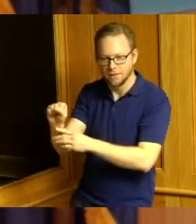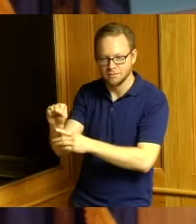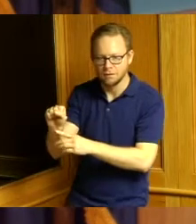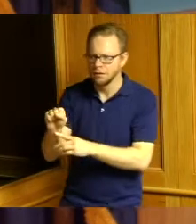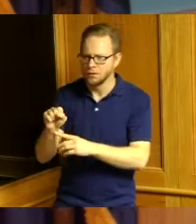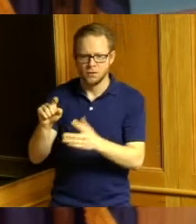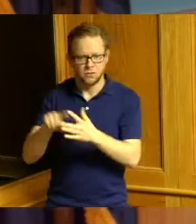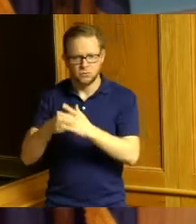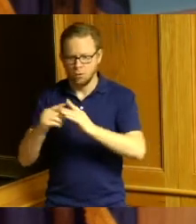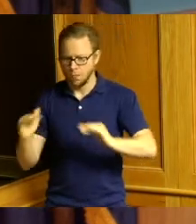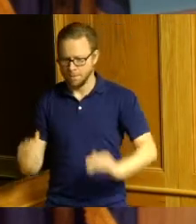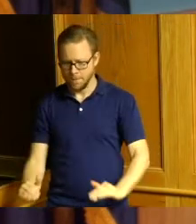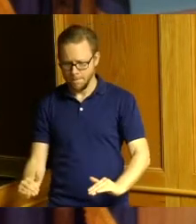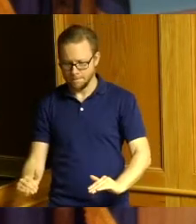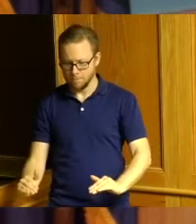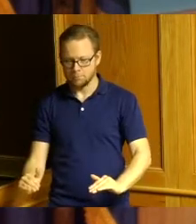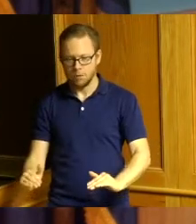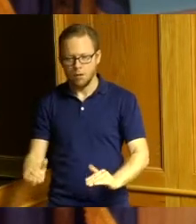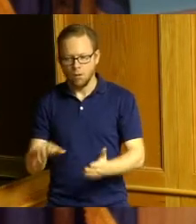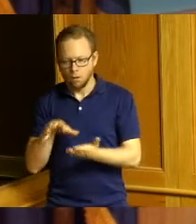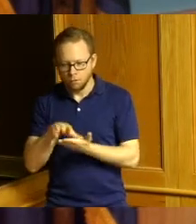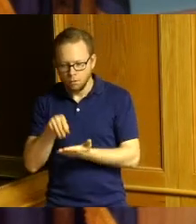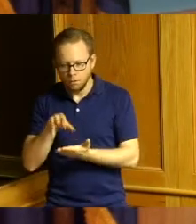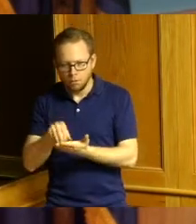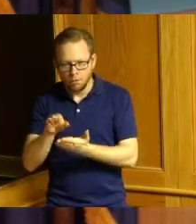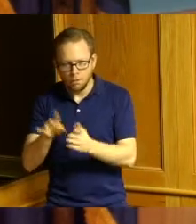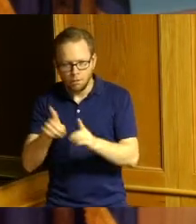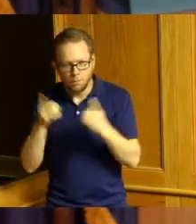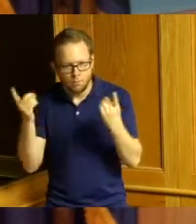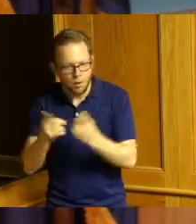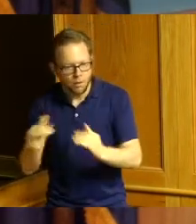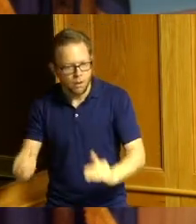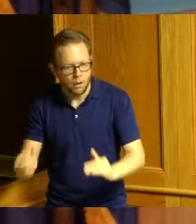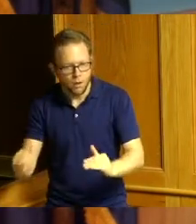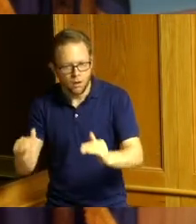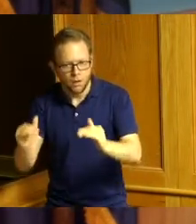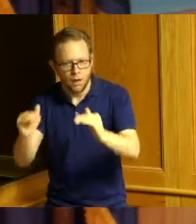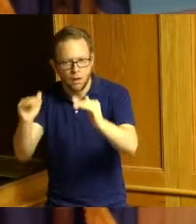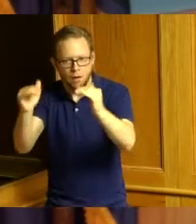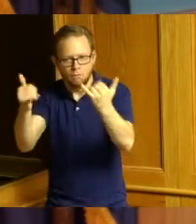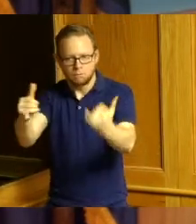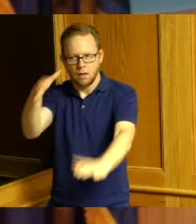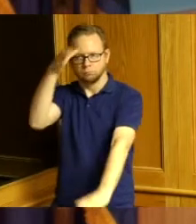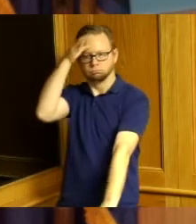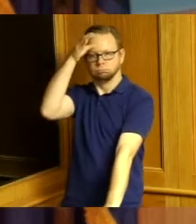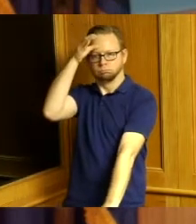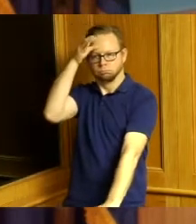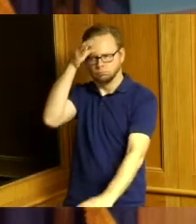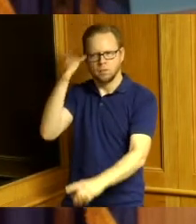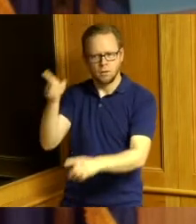understanding the department from the ground up but also being a part of the community he's very